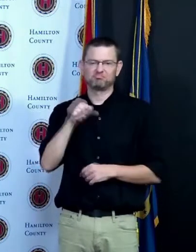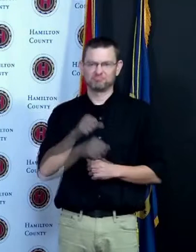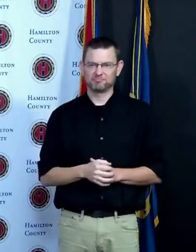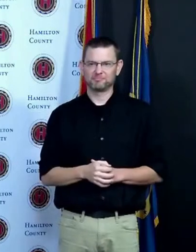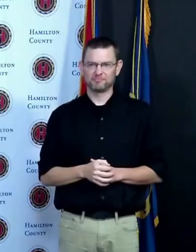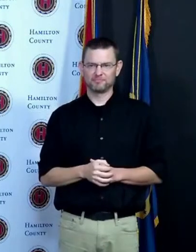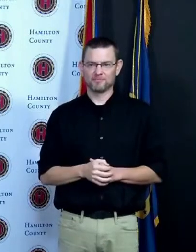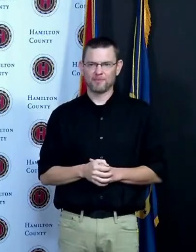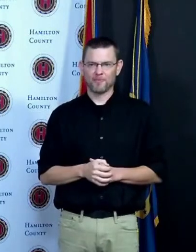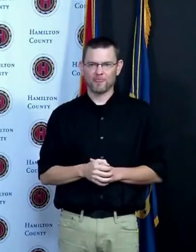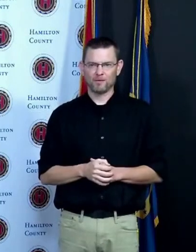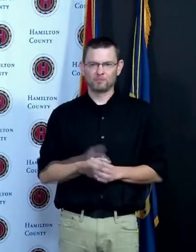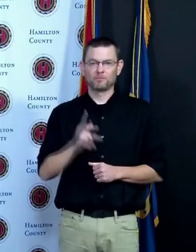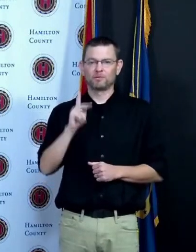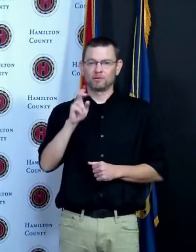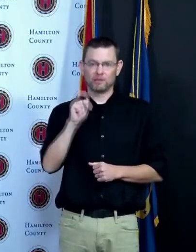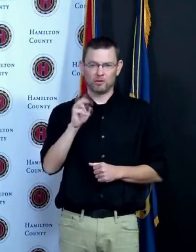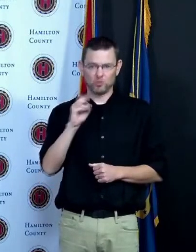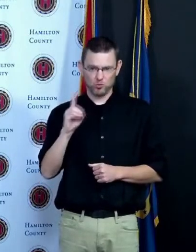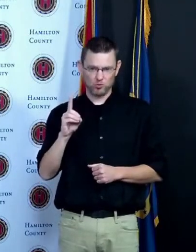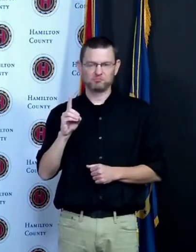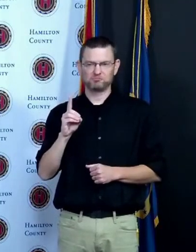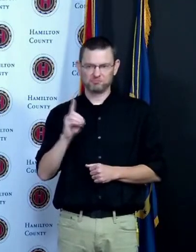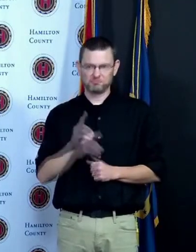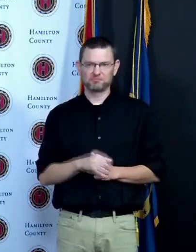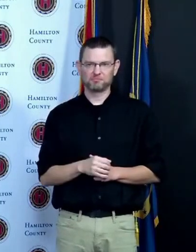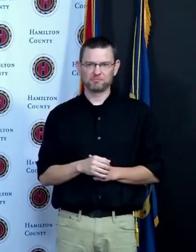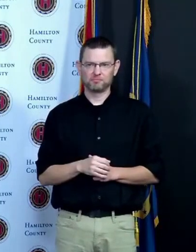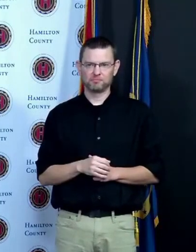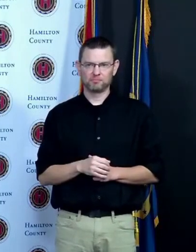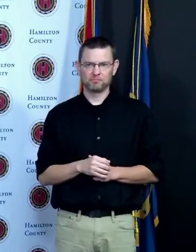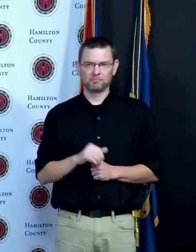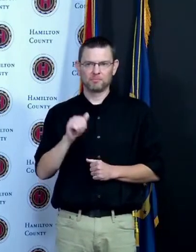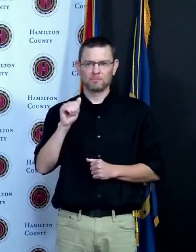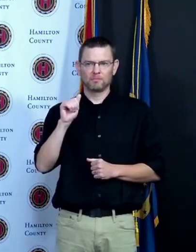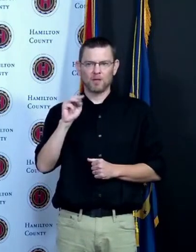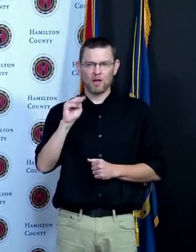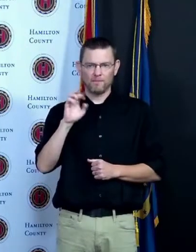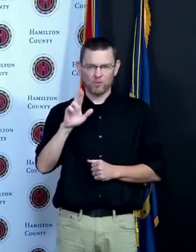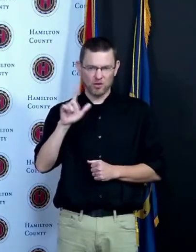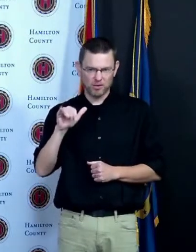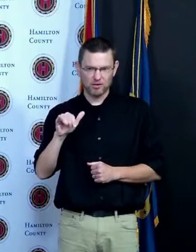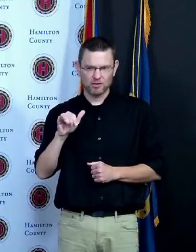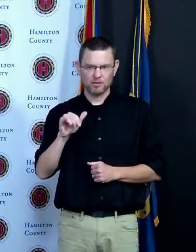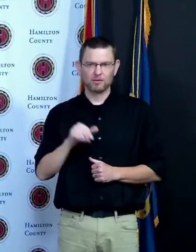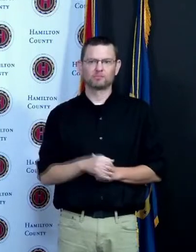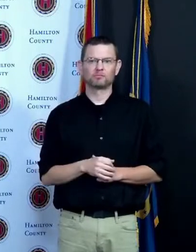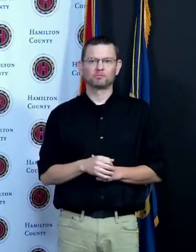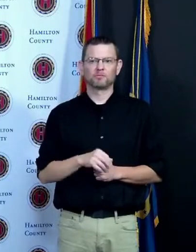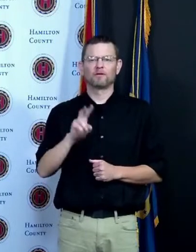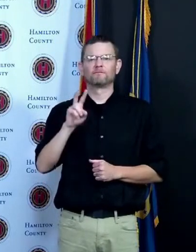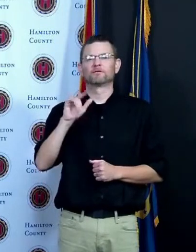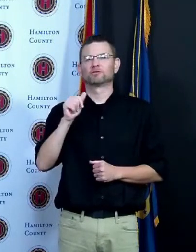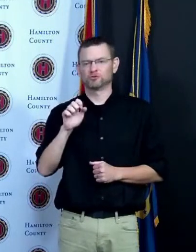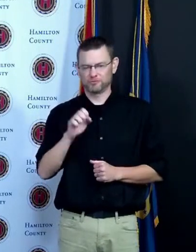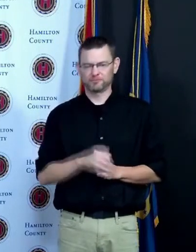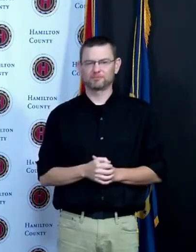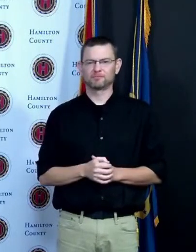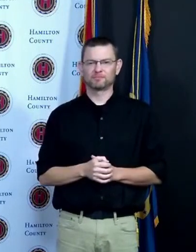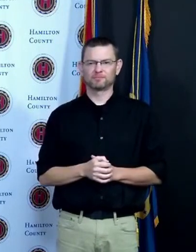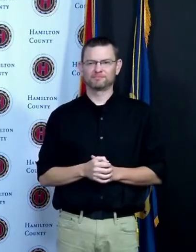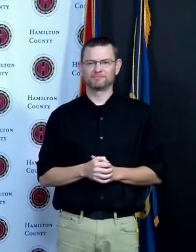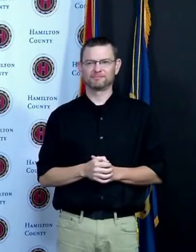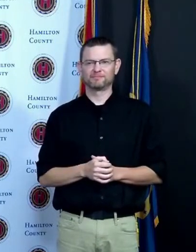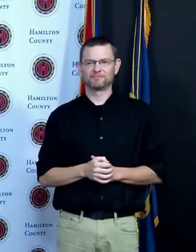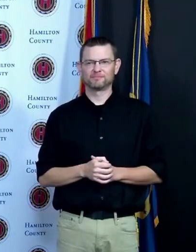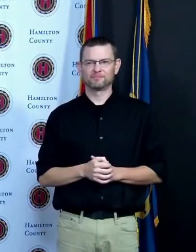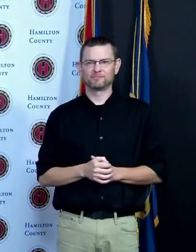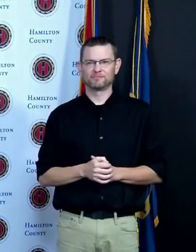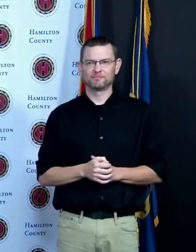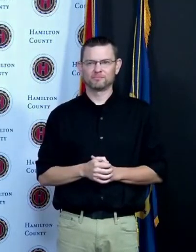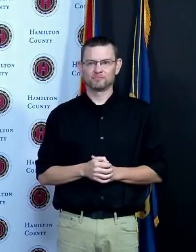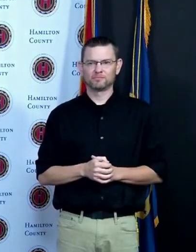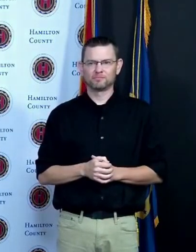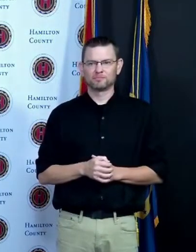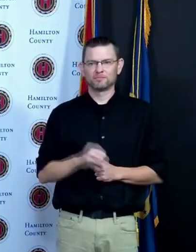Amberley Village and Tri-Health is out in Monfort Heights so as you can see there is a multitude